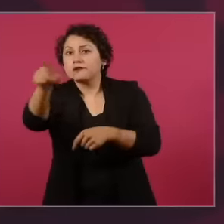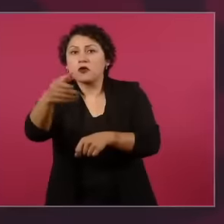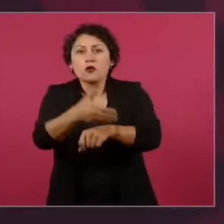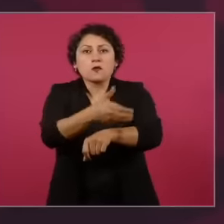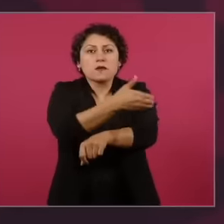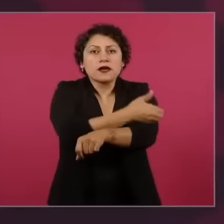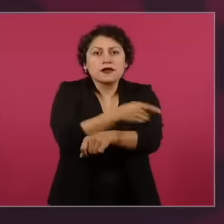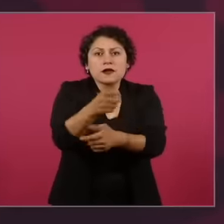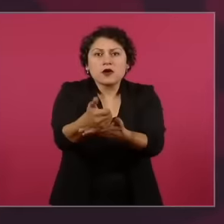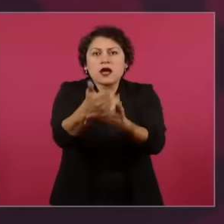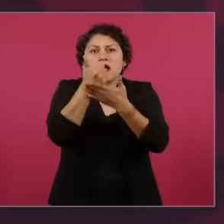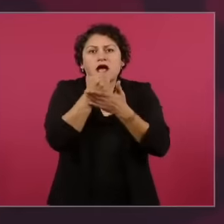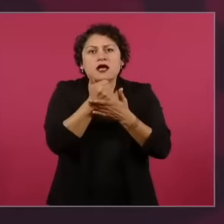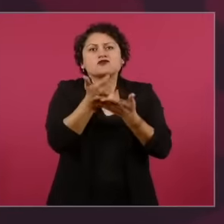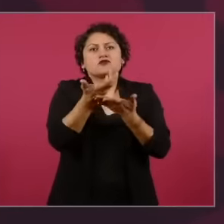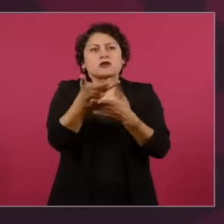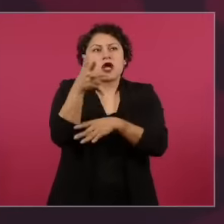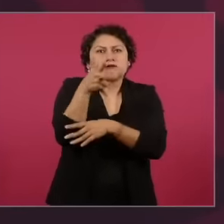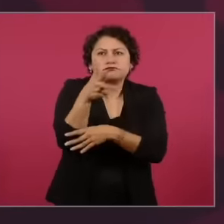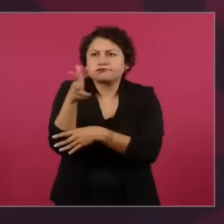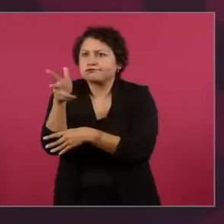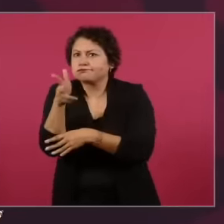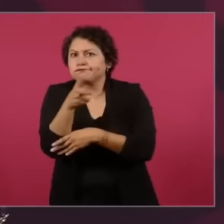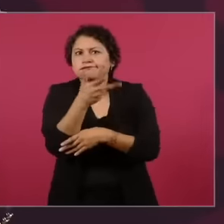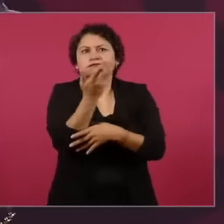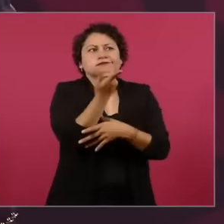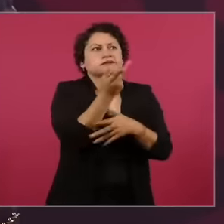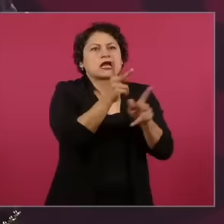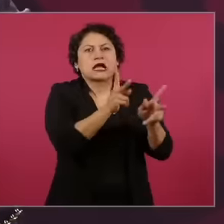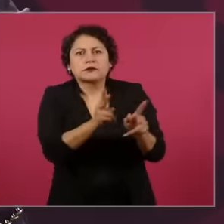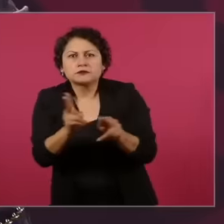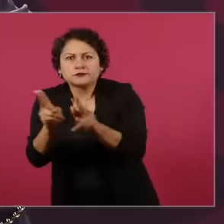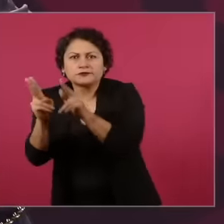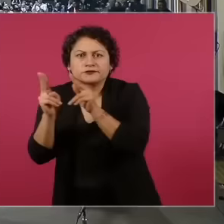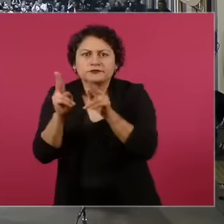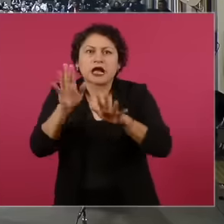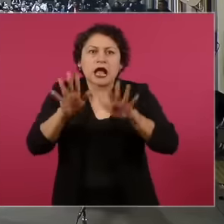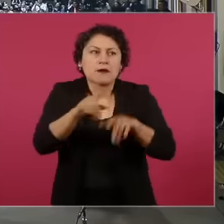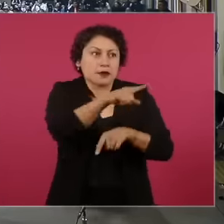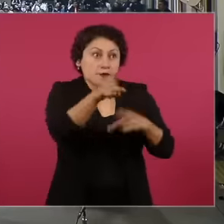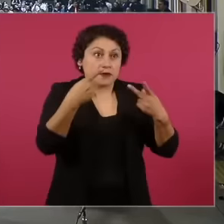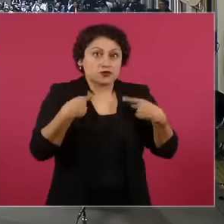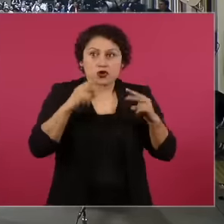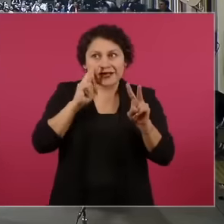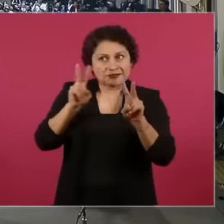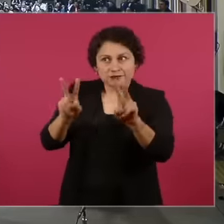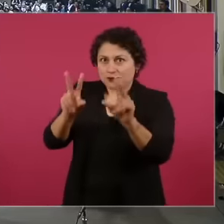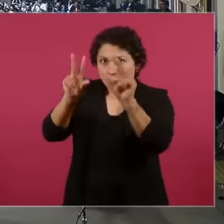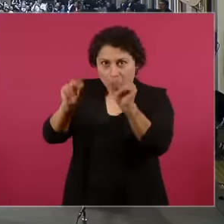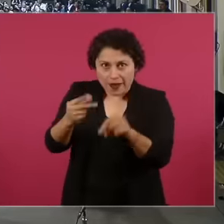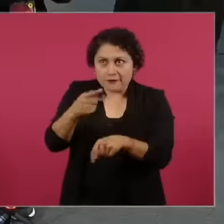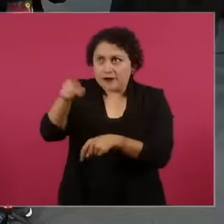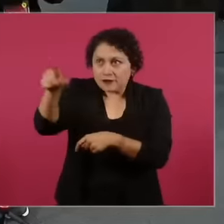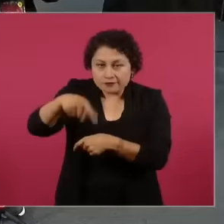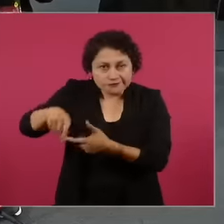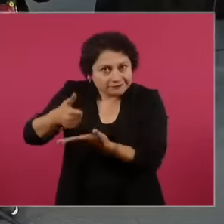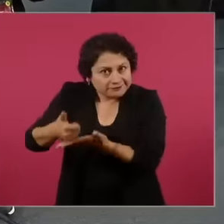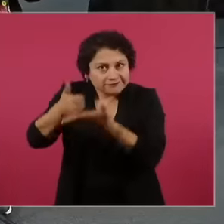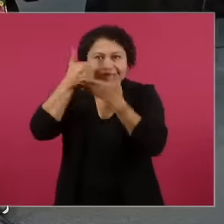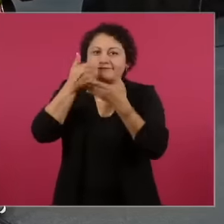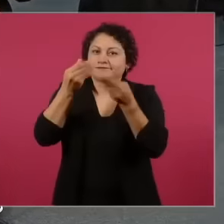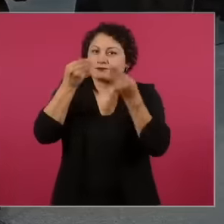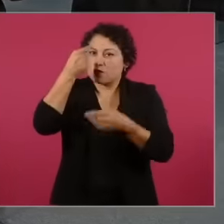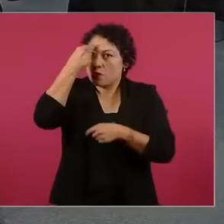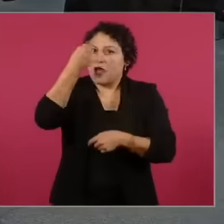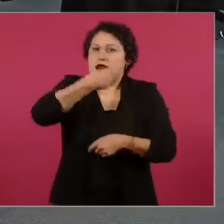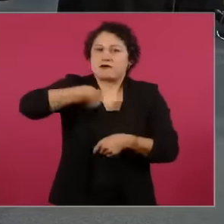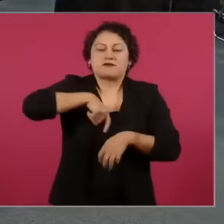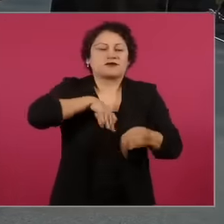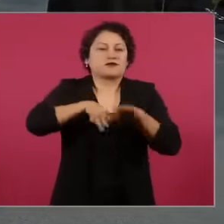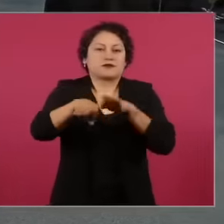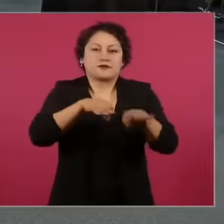do not see or hear but who make it possible for us to do our work. Thank you all,